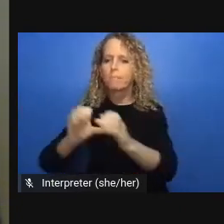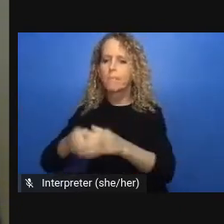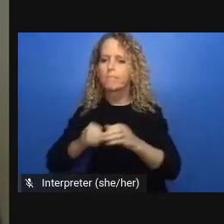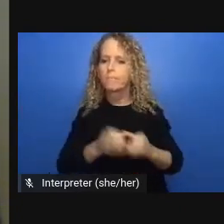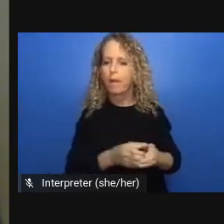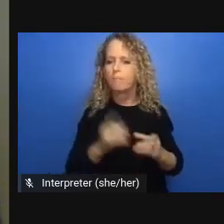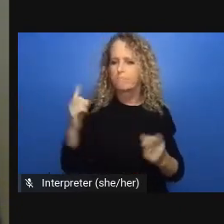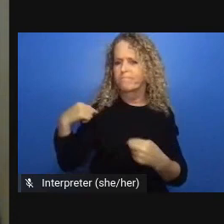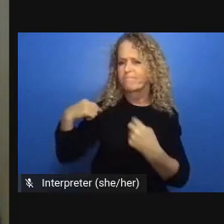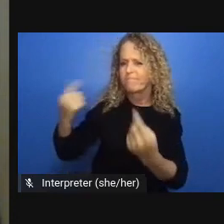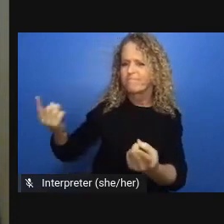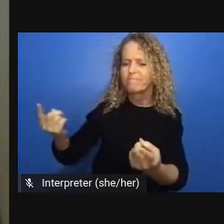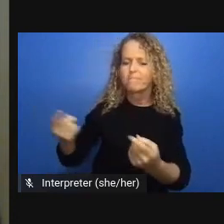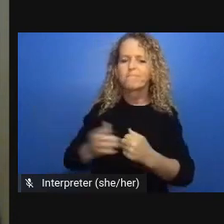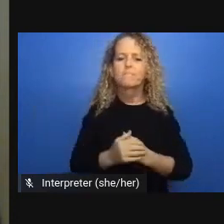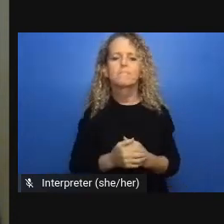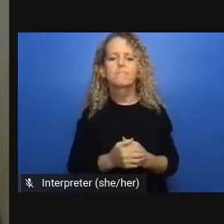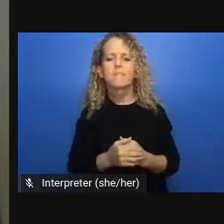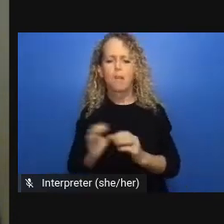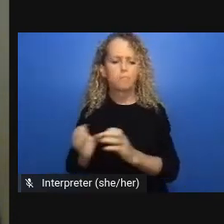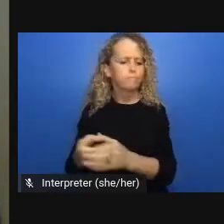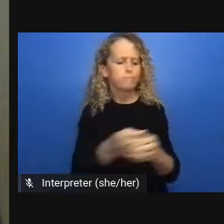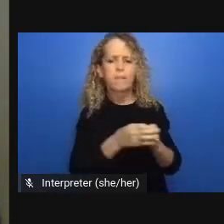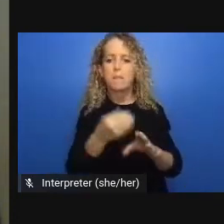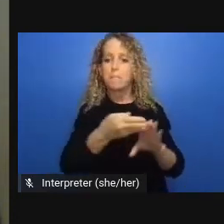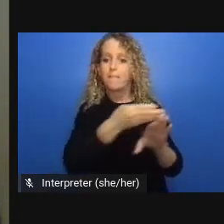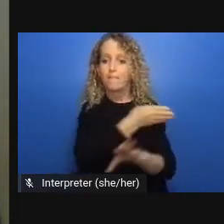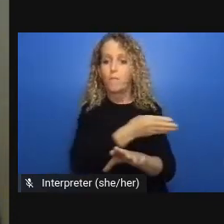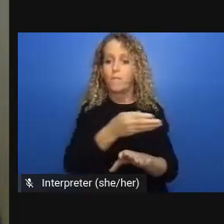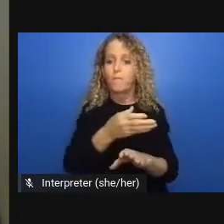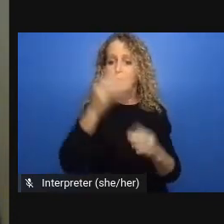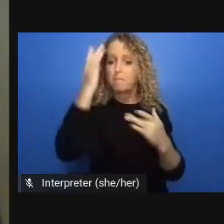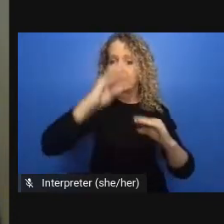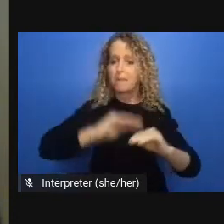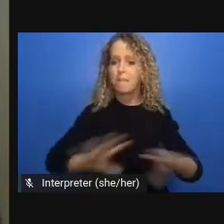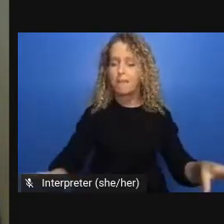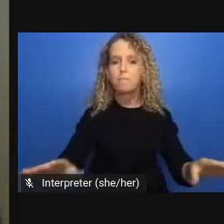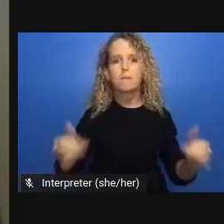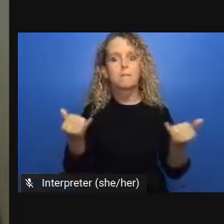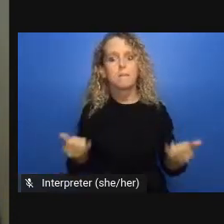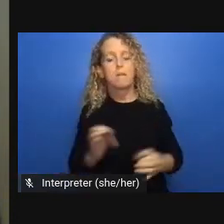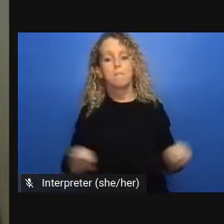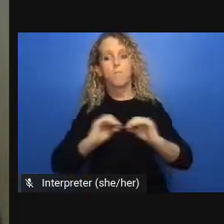would just want to tell the audience as well that and Adelina Iftene is the assistant director of